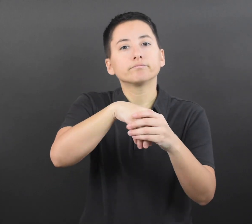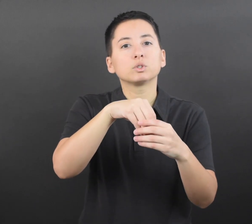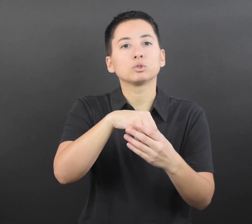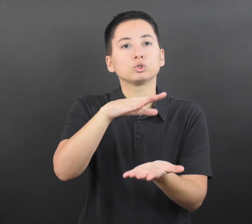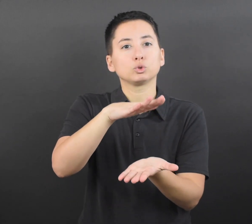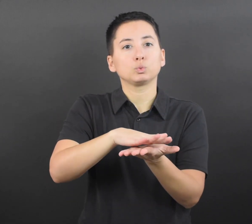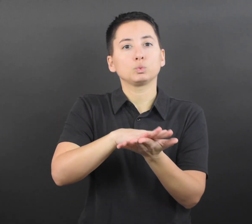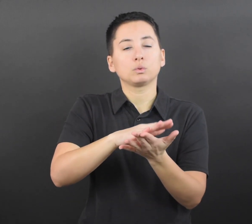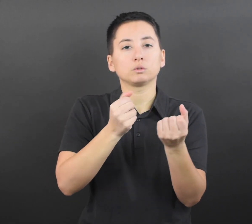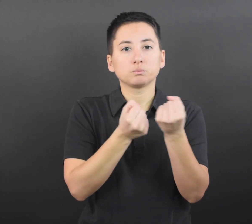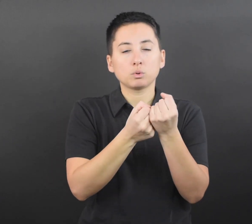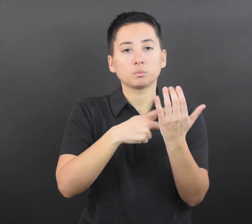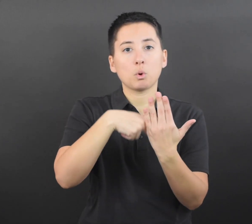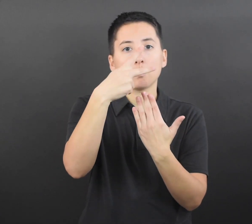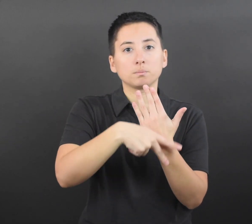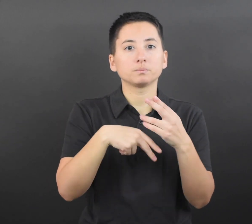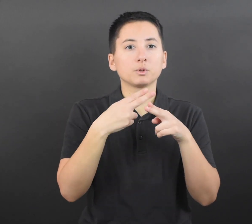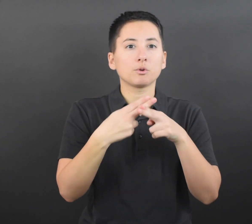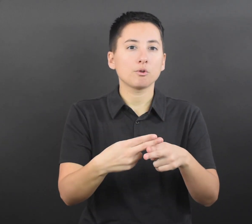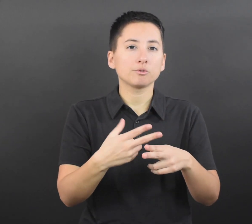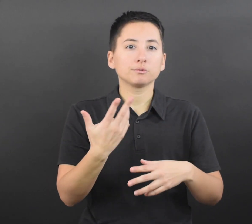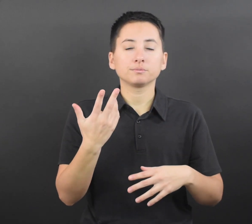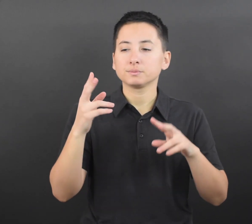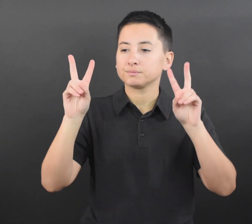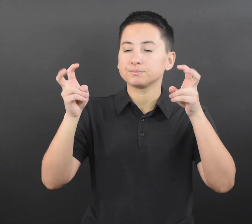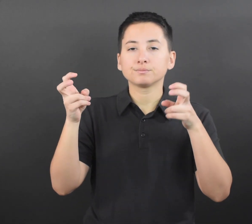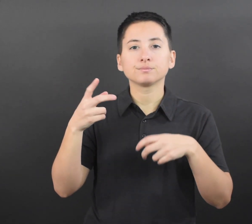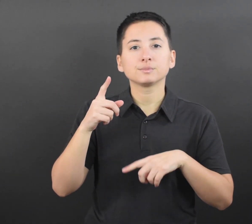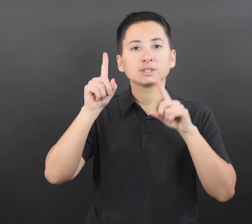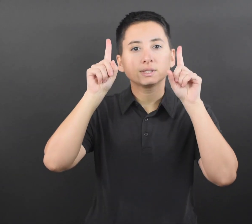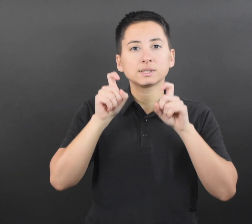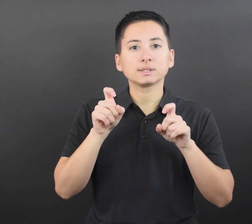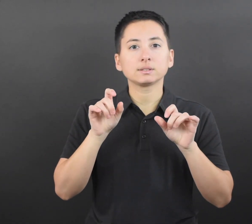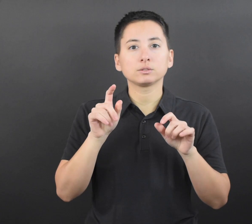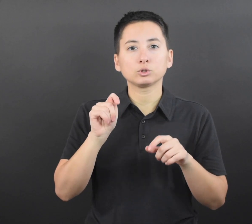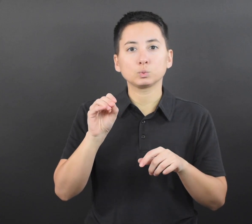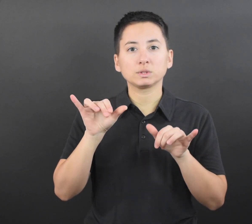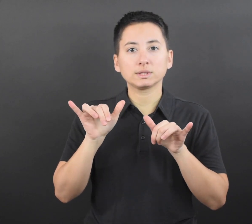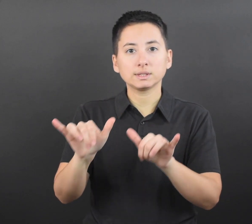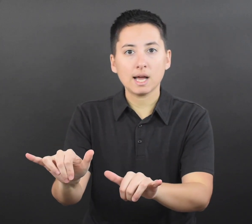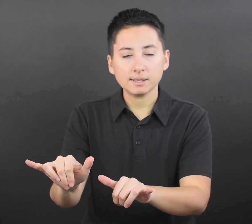unless they are participating in a school sponsored “Test to Stay” program.